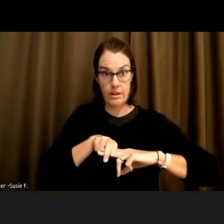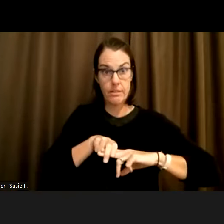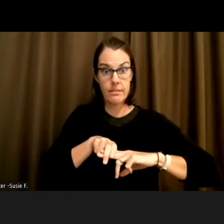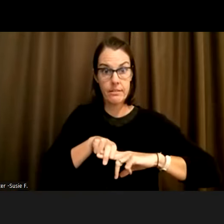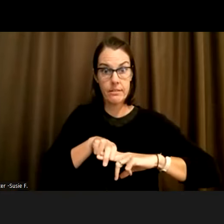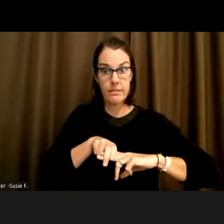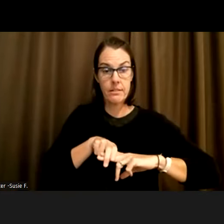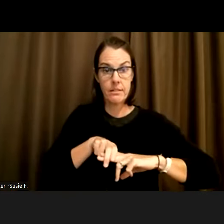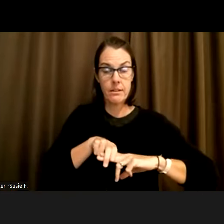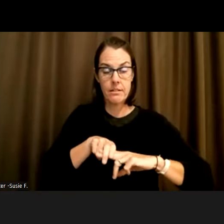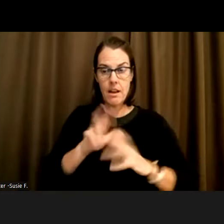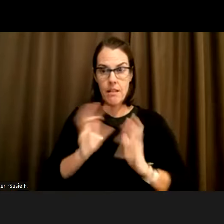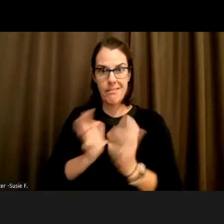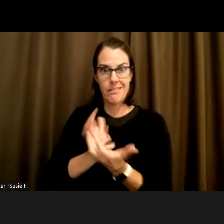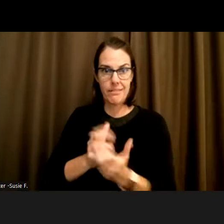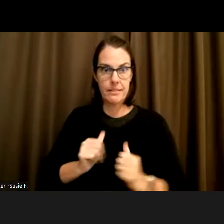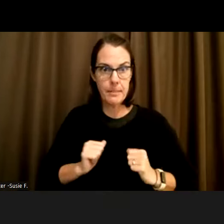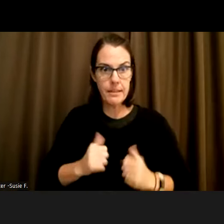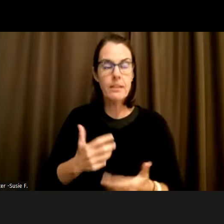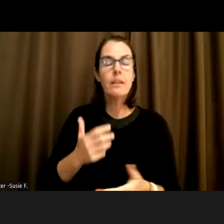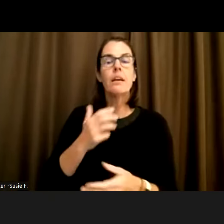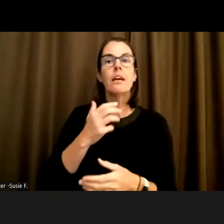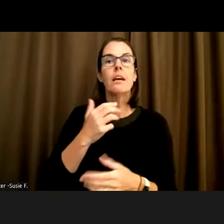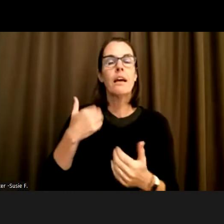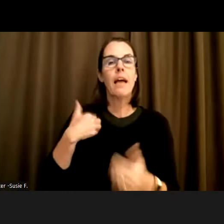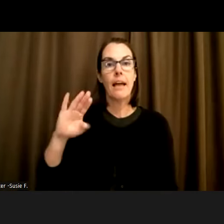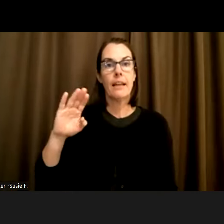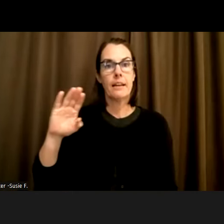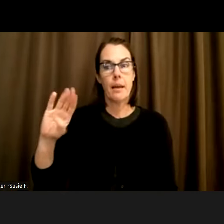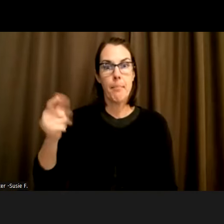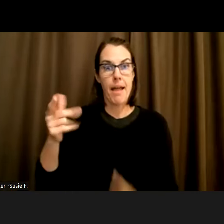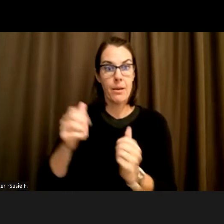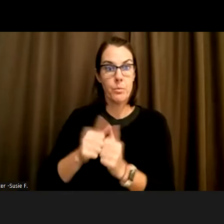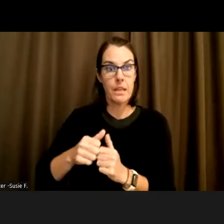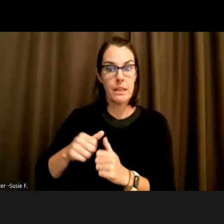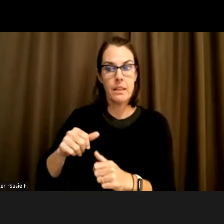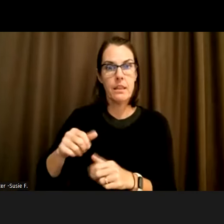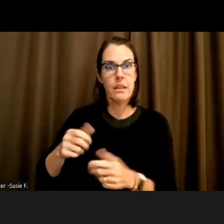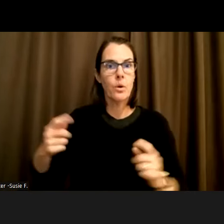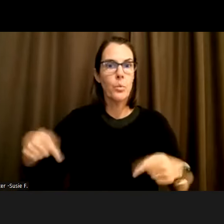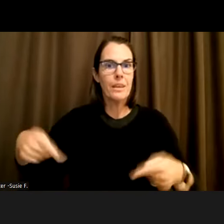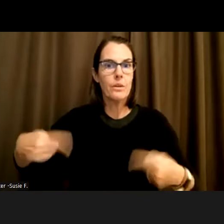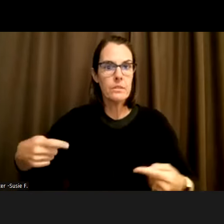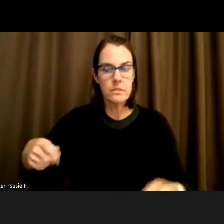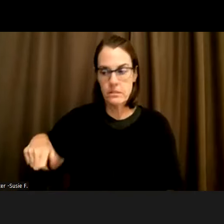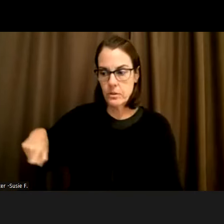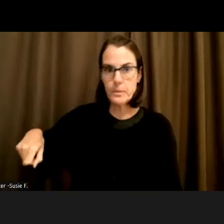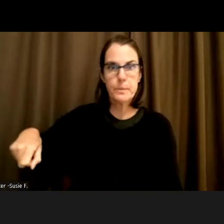They had a a bag with wheels so that because I had a lot of meetings to go around so that I could easily.